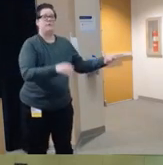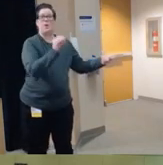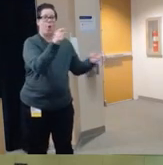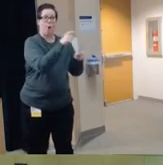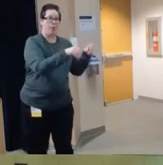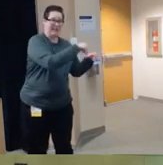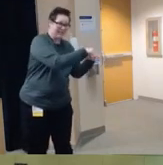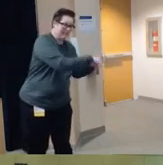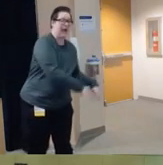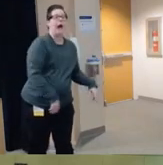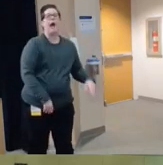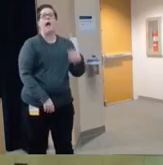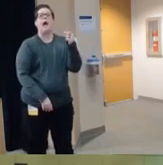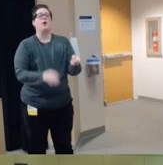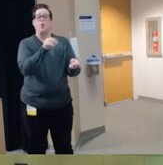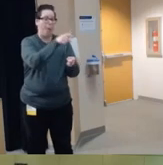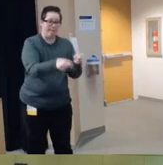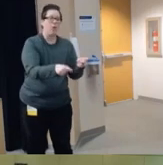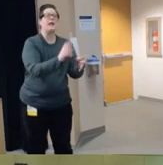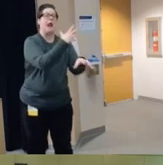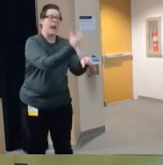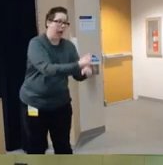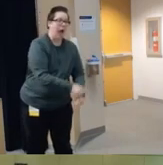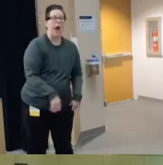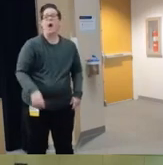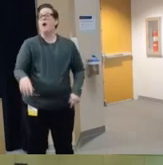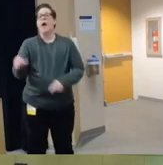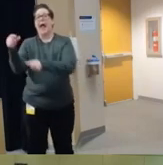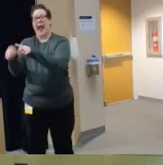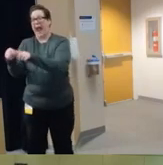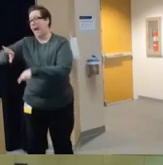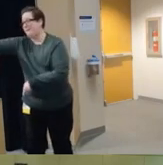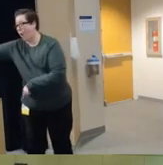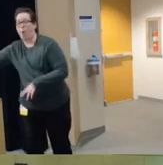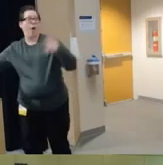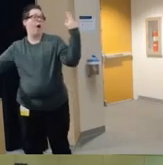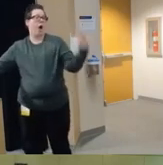firearm locked to storing the ammunition separate from the firearm um and to keeping the ammunition